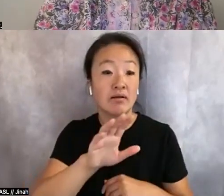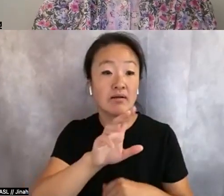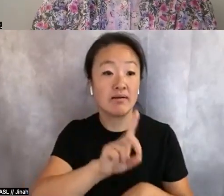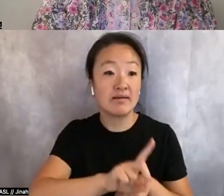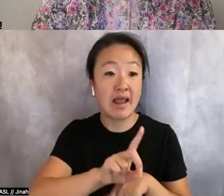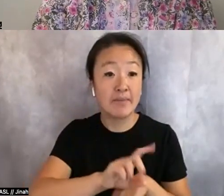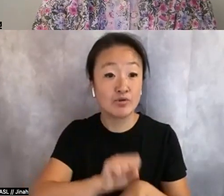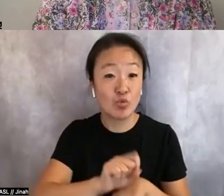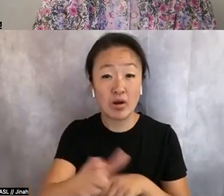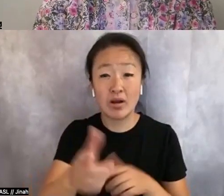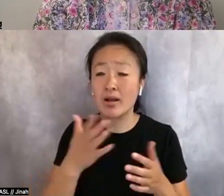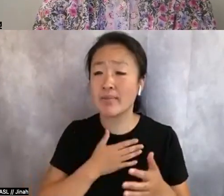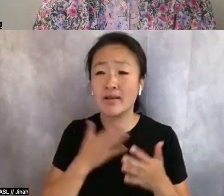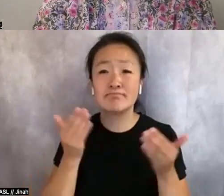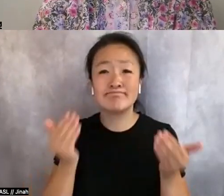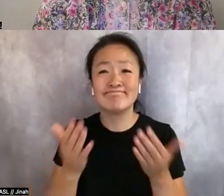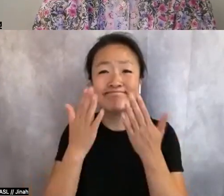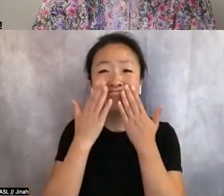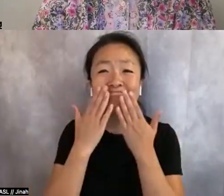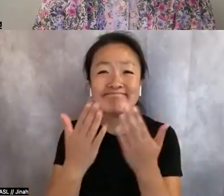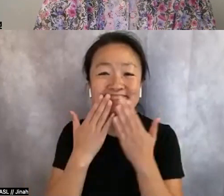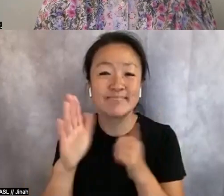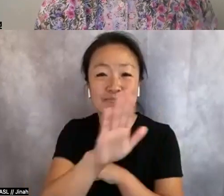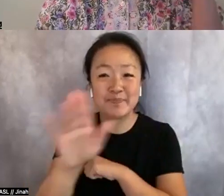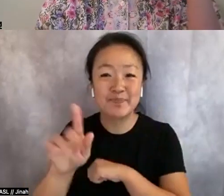Yeah, thank you everyone for all your time and your spoons